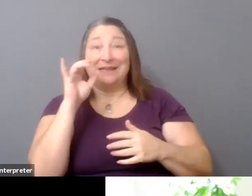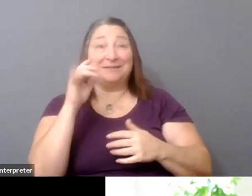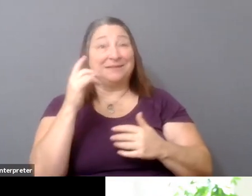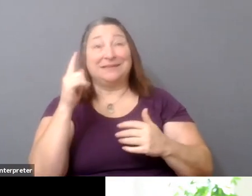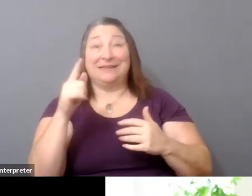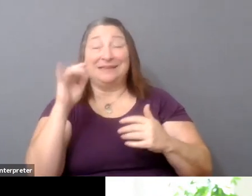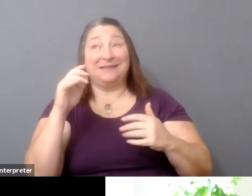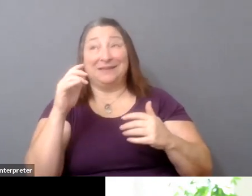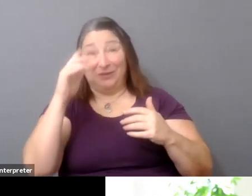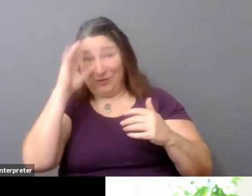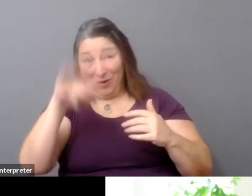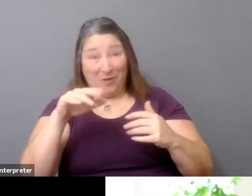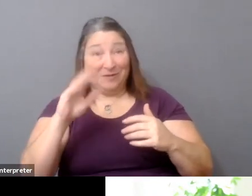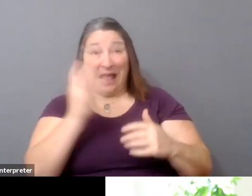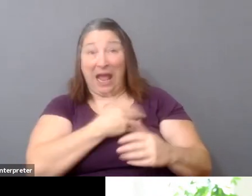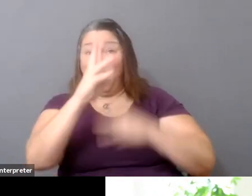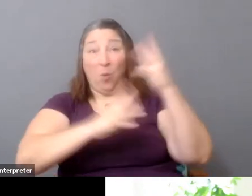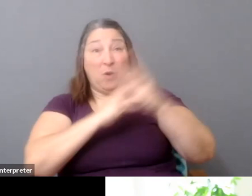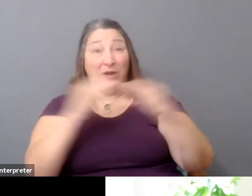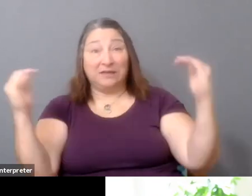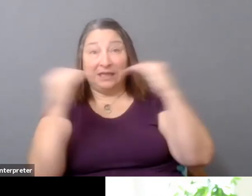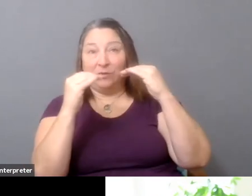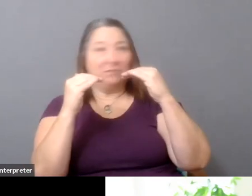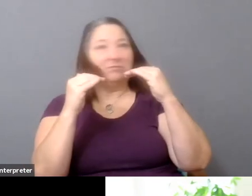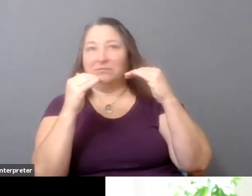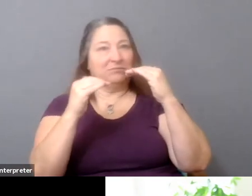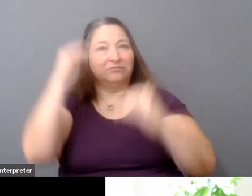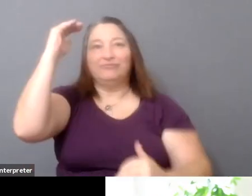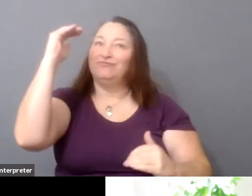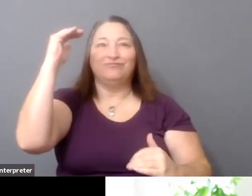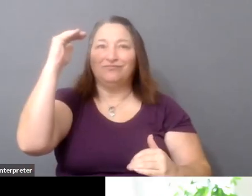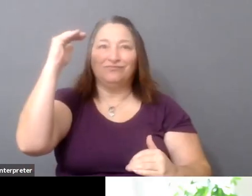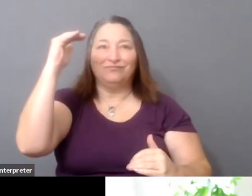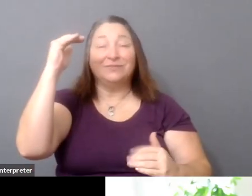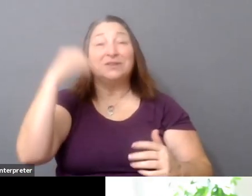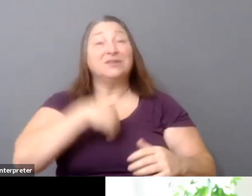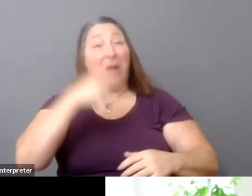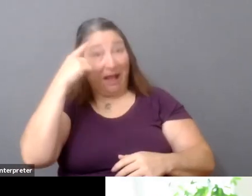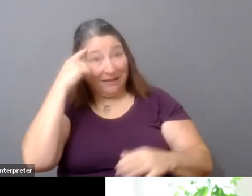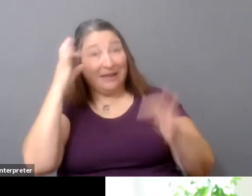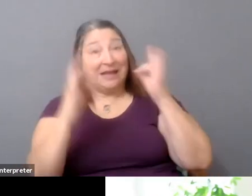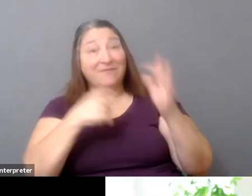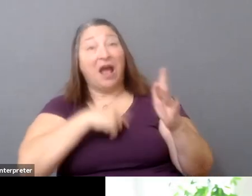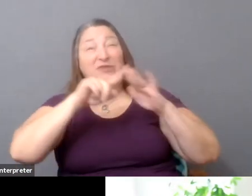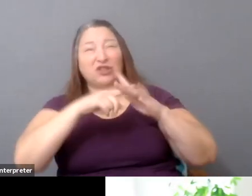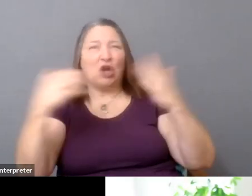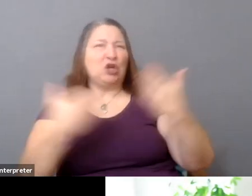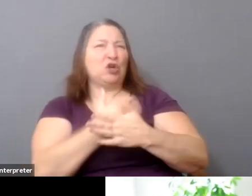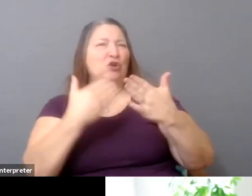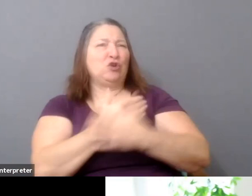And I actually think that if I were starting a brand-new venture of some sort,